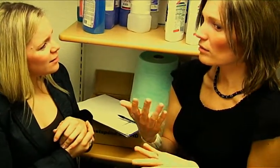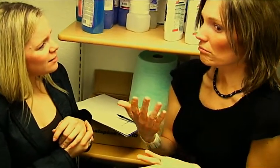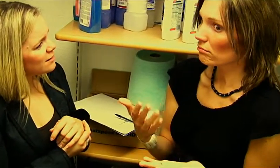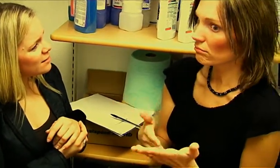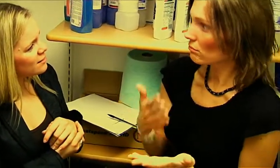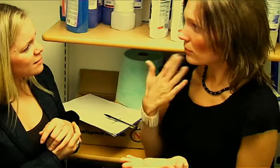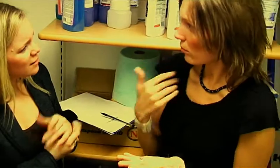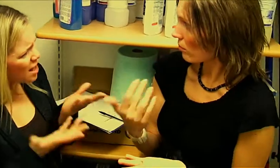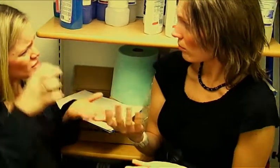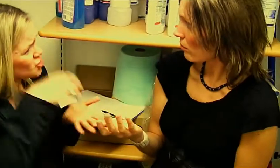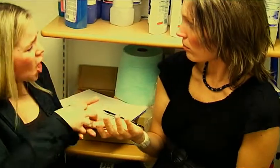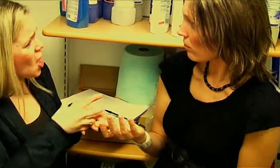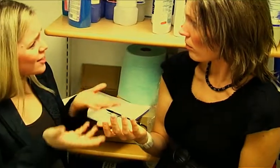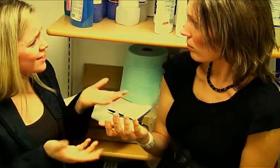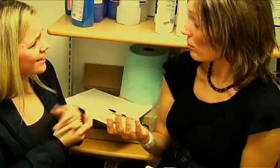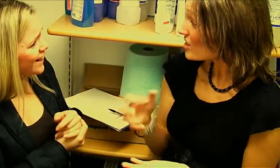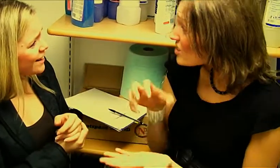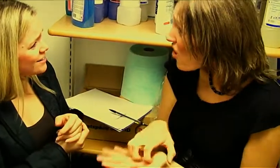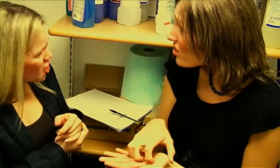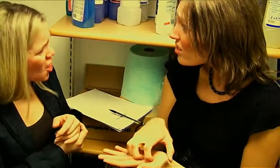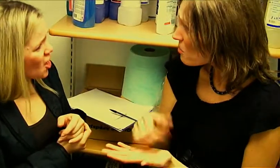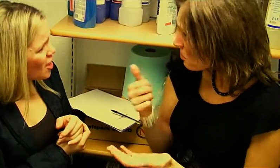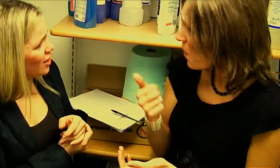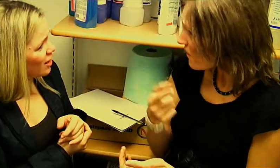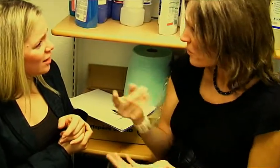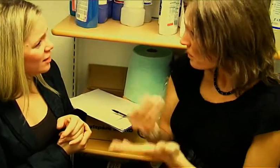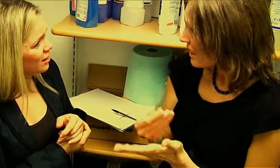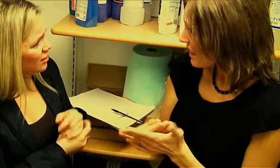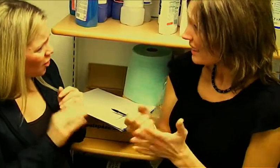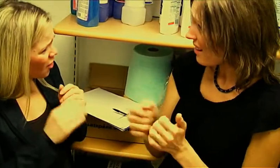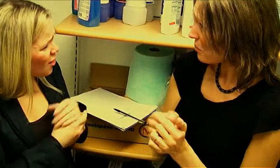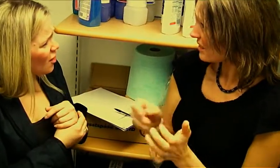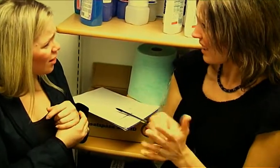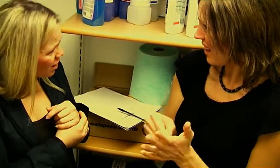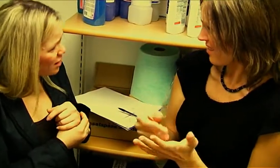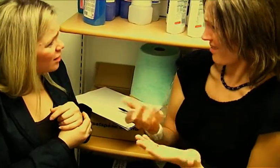To who? - The country! The country? Does the country need the disability allowance?